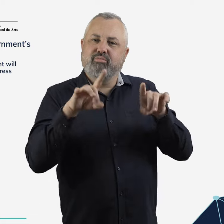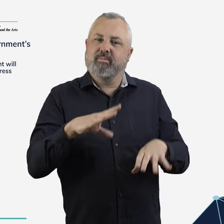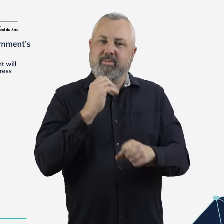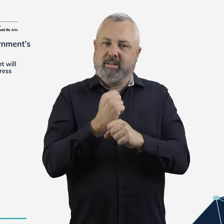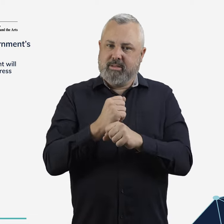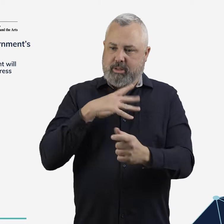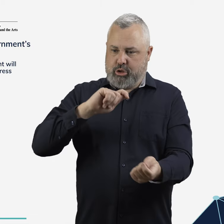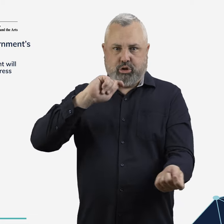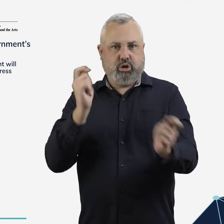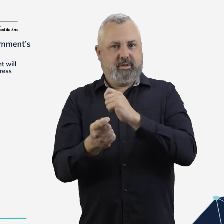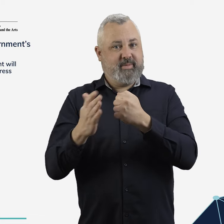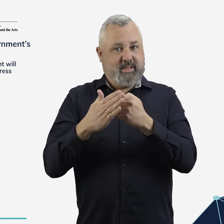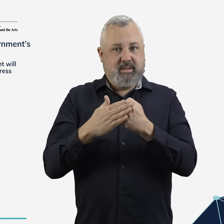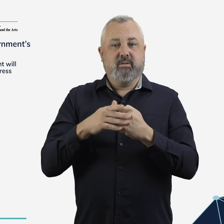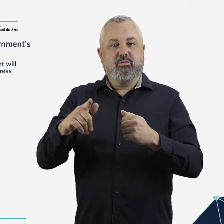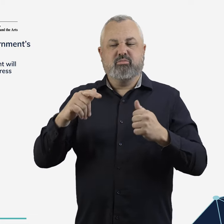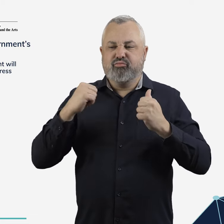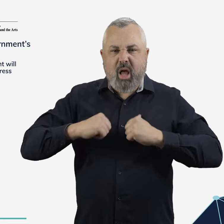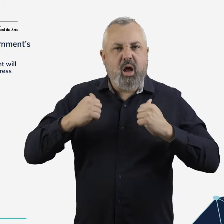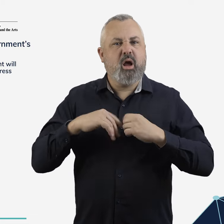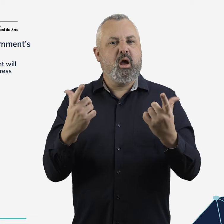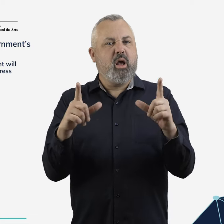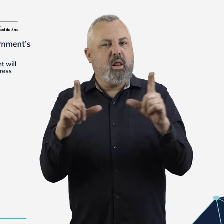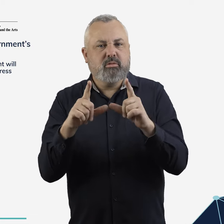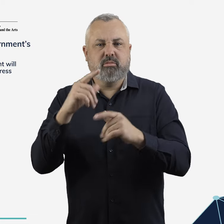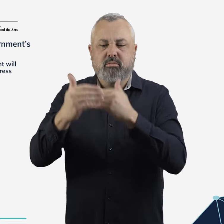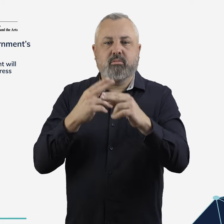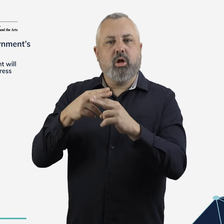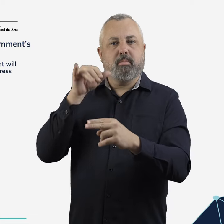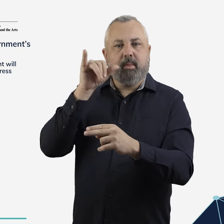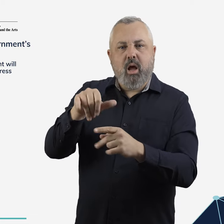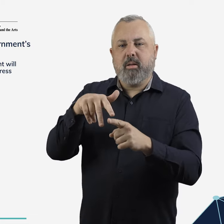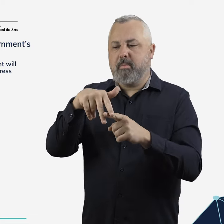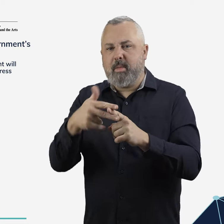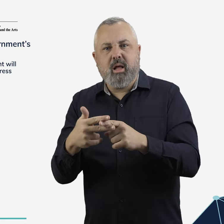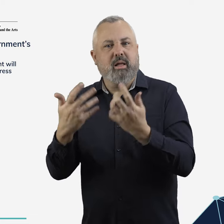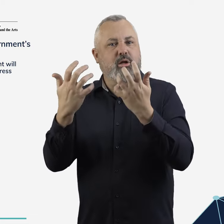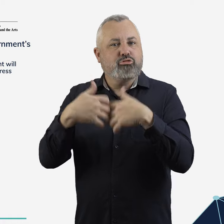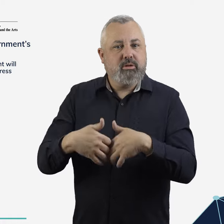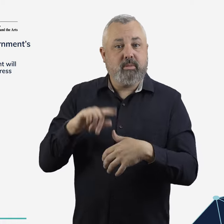The Australian Government is simplifying training and licensing pathways for aviation maintenance engineers,